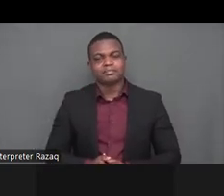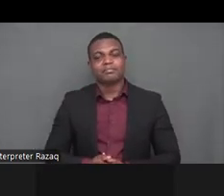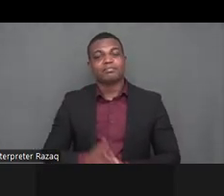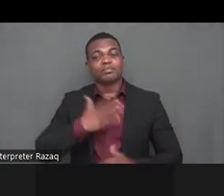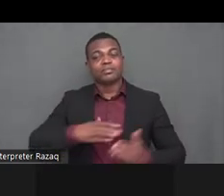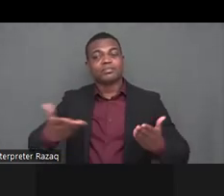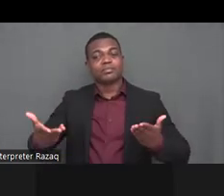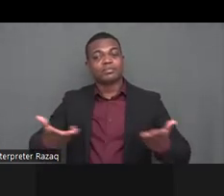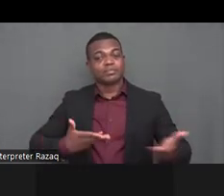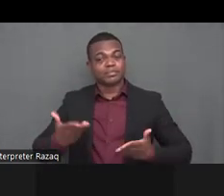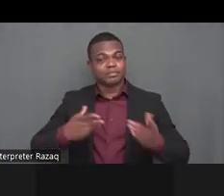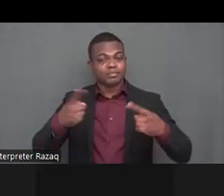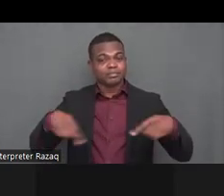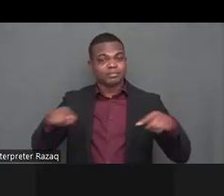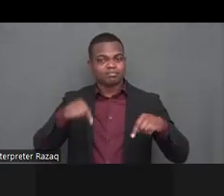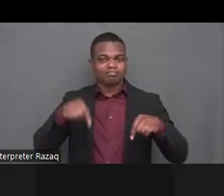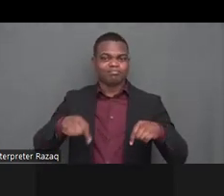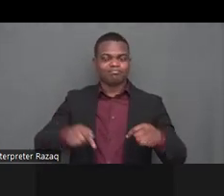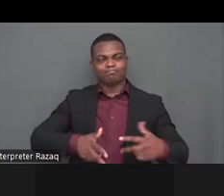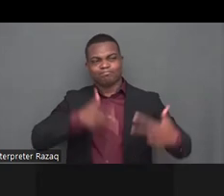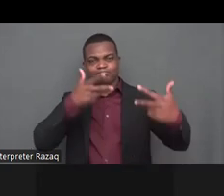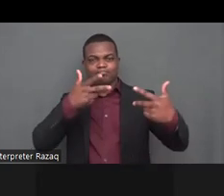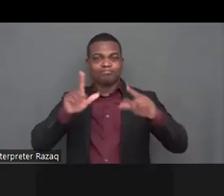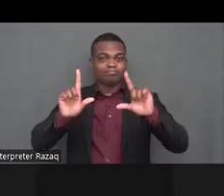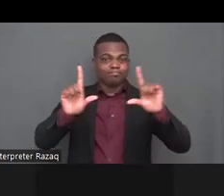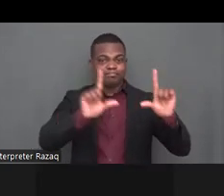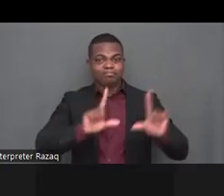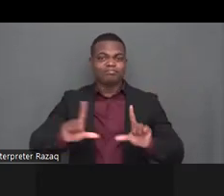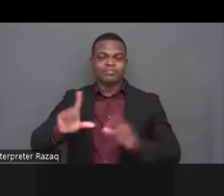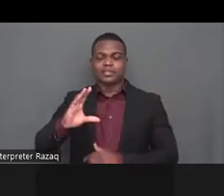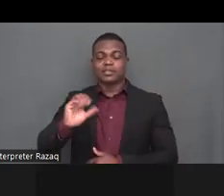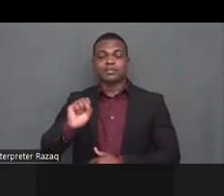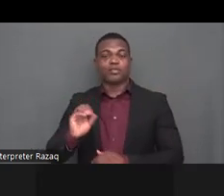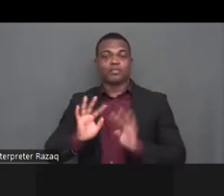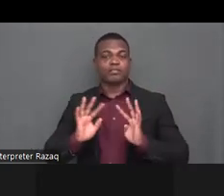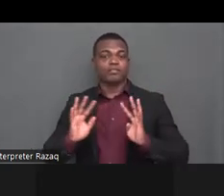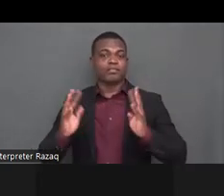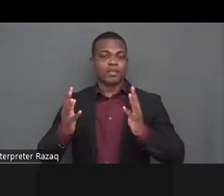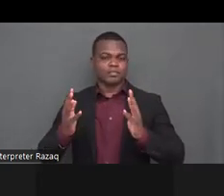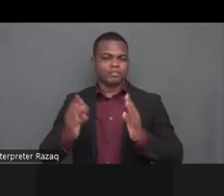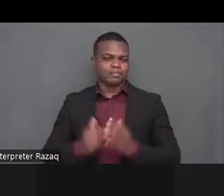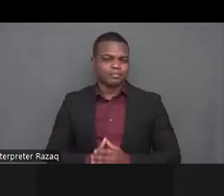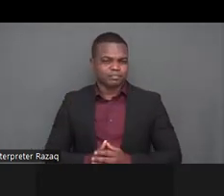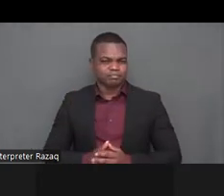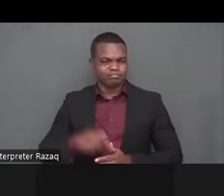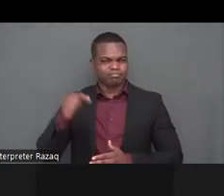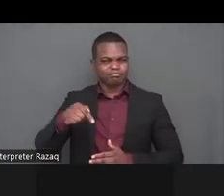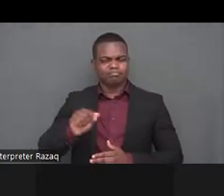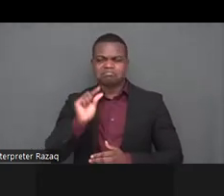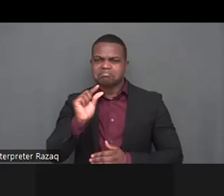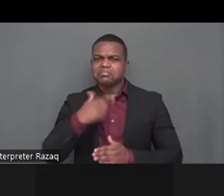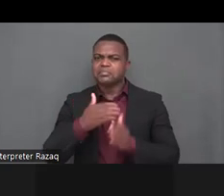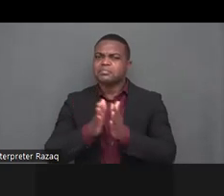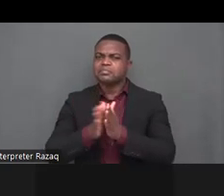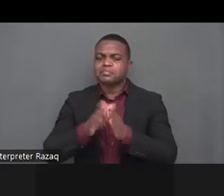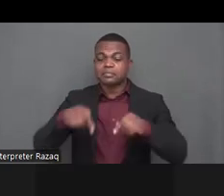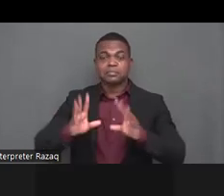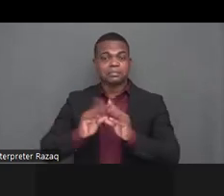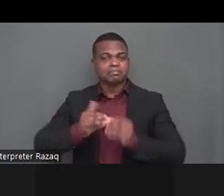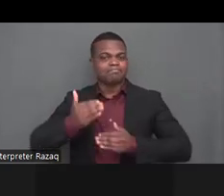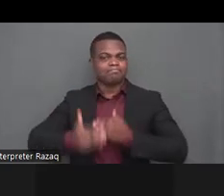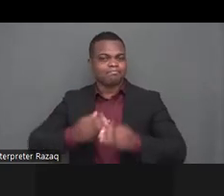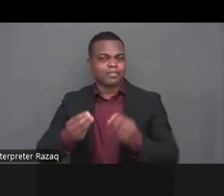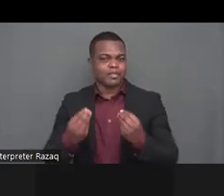couple of uh housekeeping notes first of all uh live capturing uh can can be fined can be found